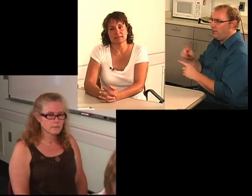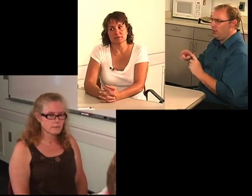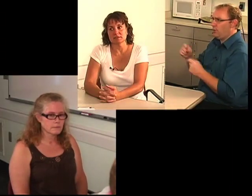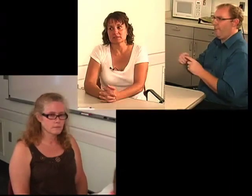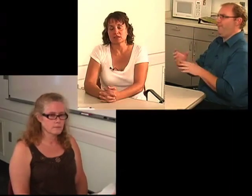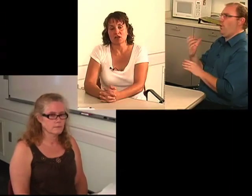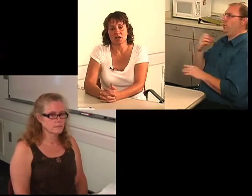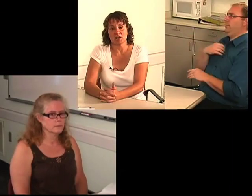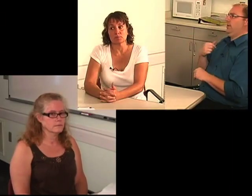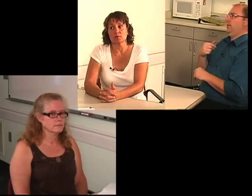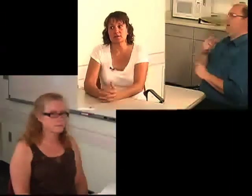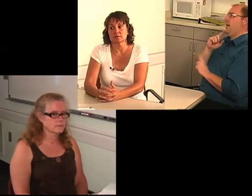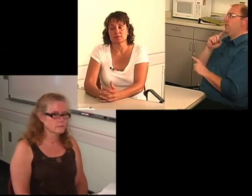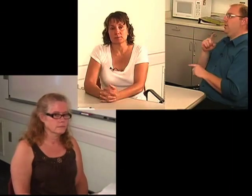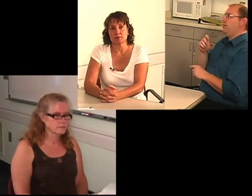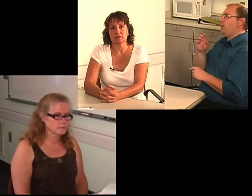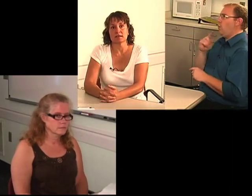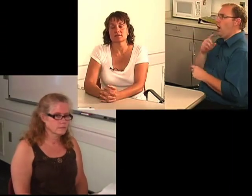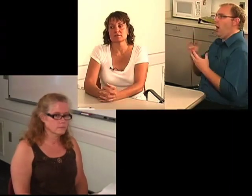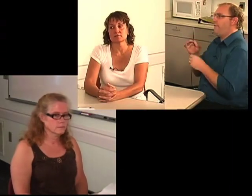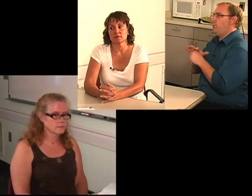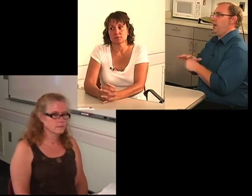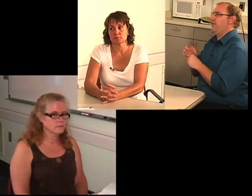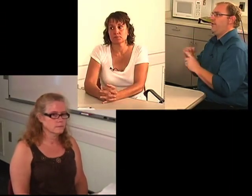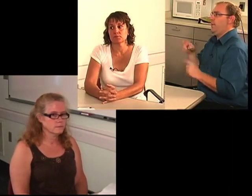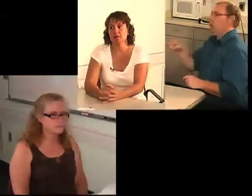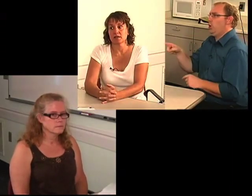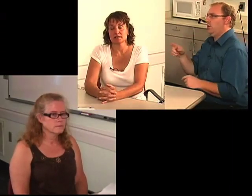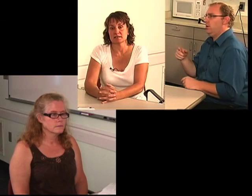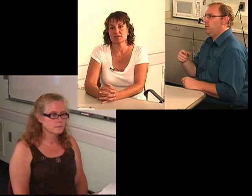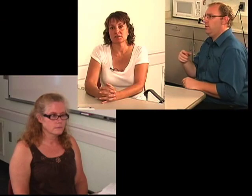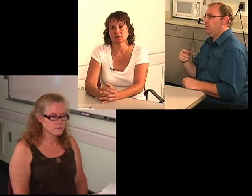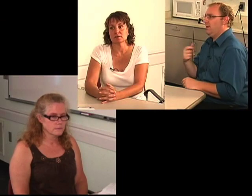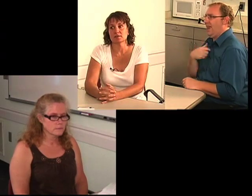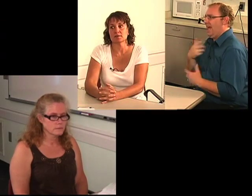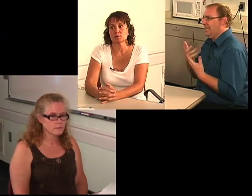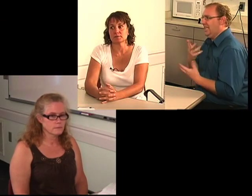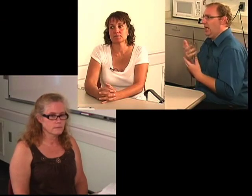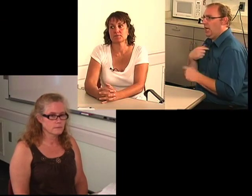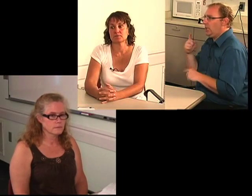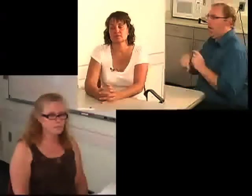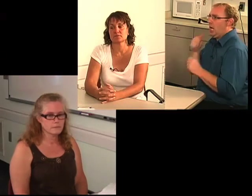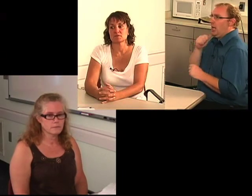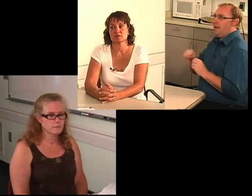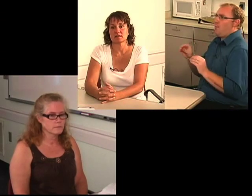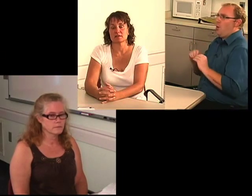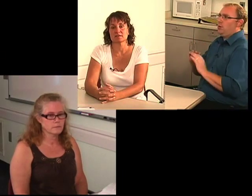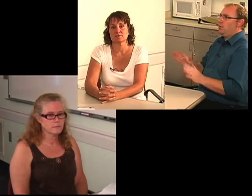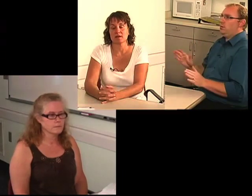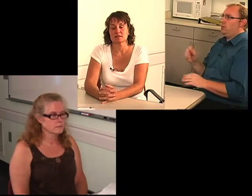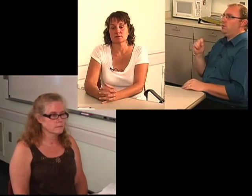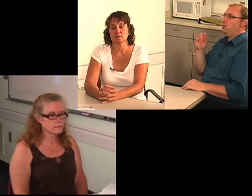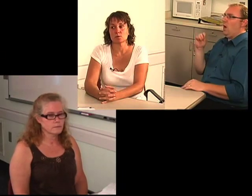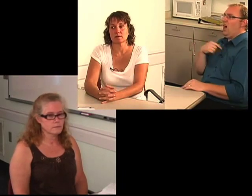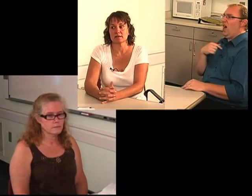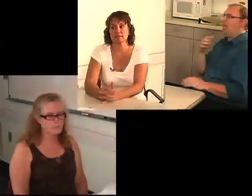it was just a lot of pressure from her to answer the phones. So I sort of quit.